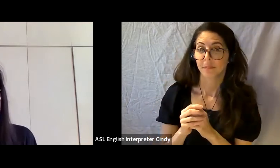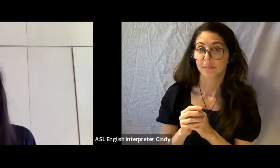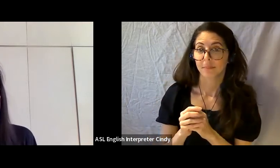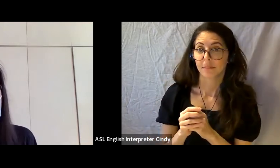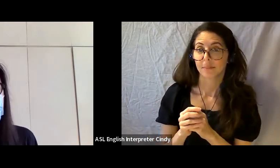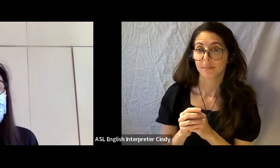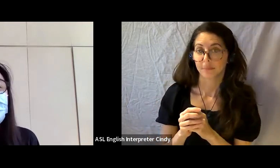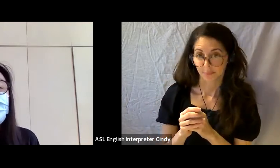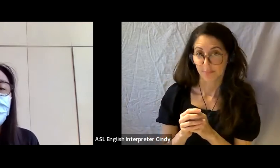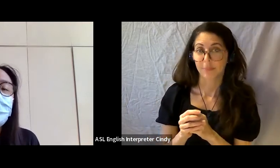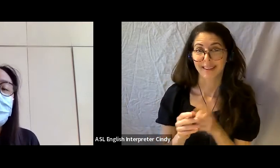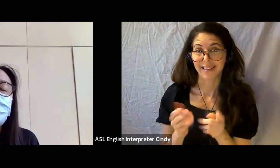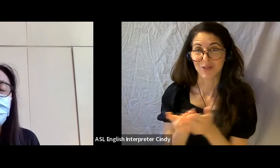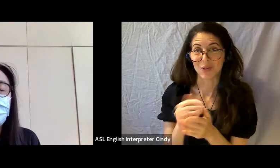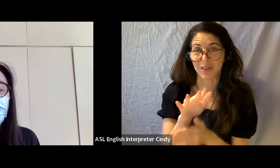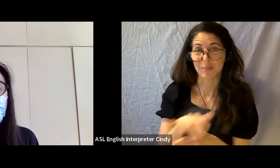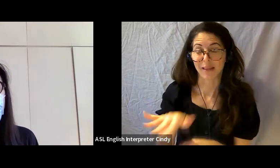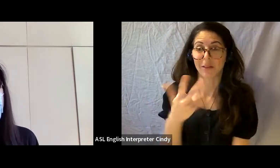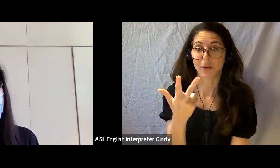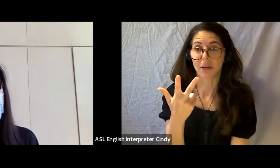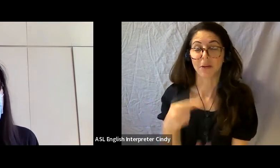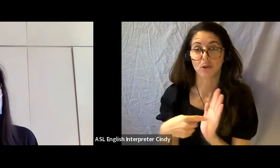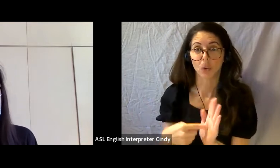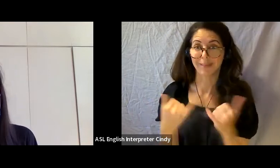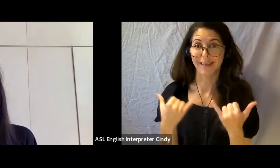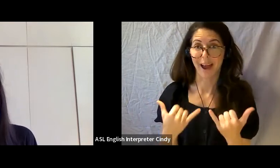One, which is currently happening and I don’t have photos for,